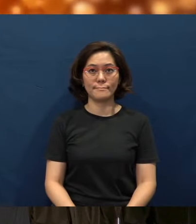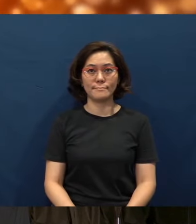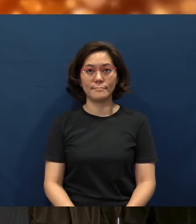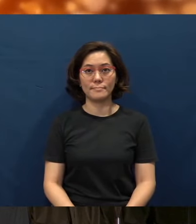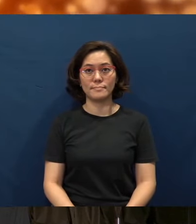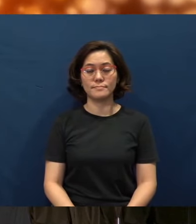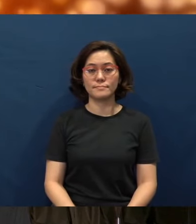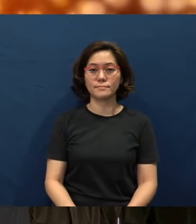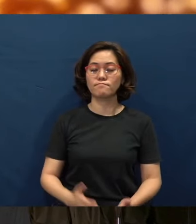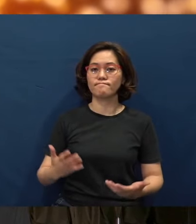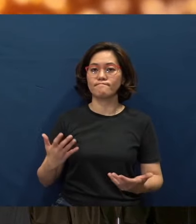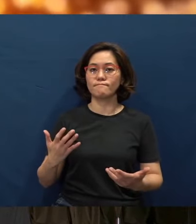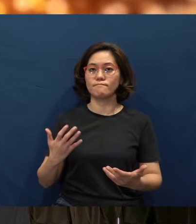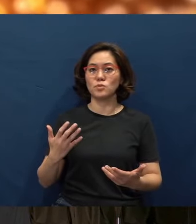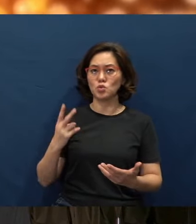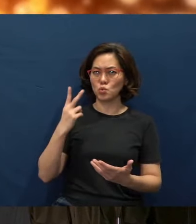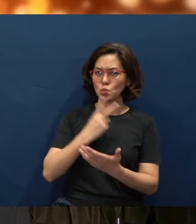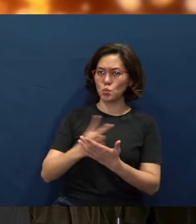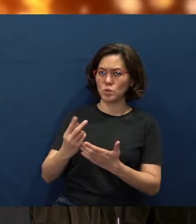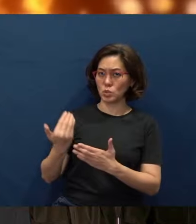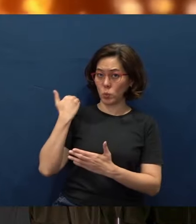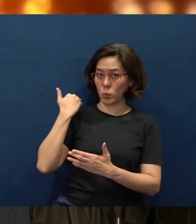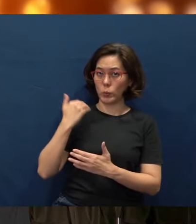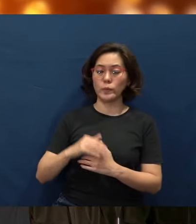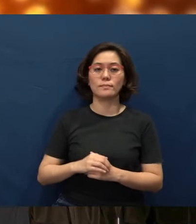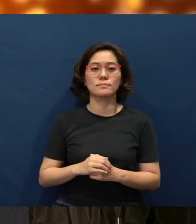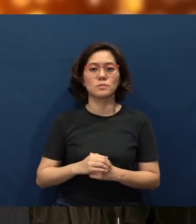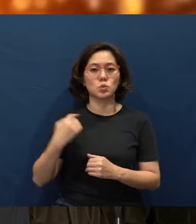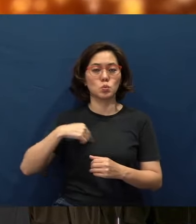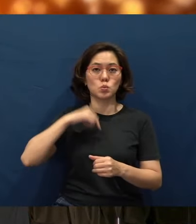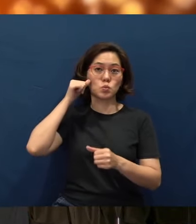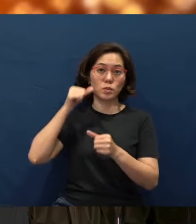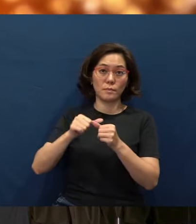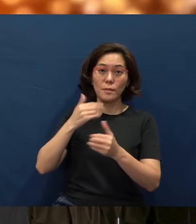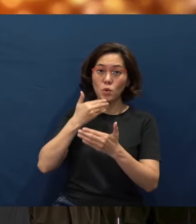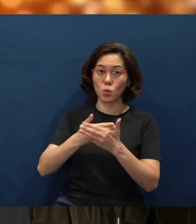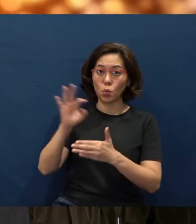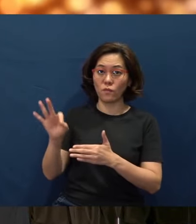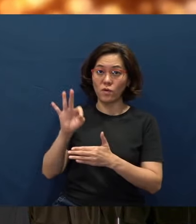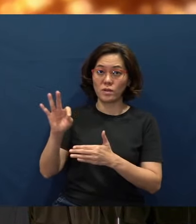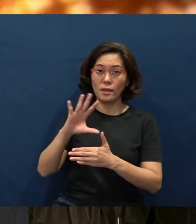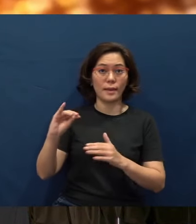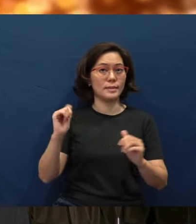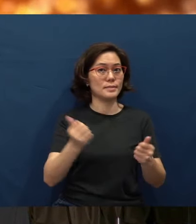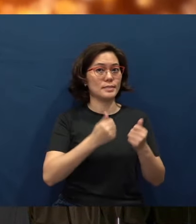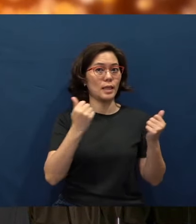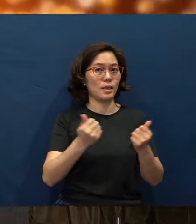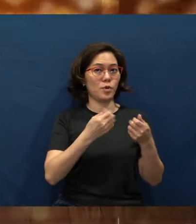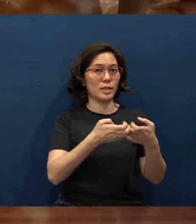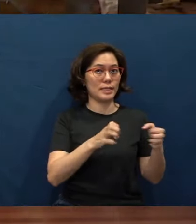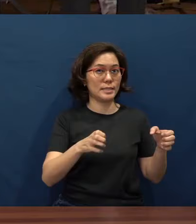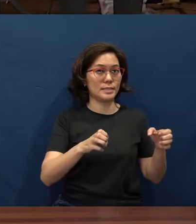Just two weeks ago, we remembered Good Friday and celebrated Easter Sunday.